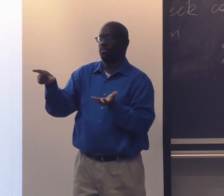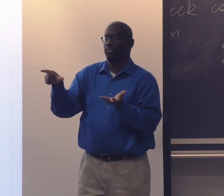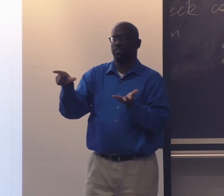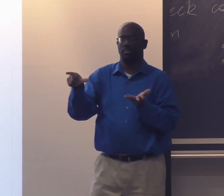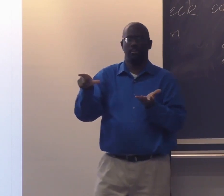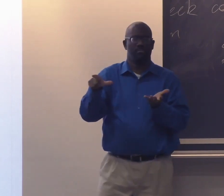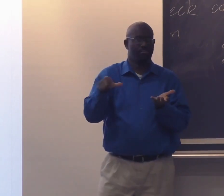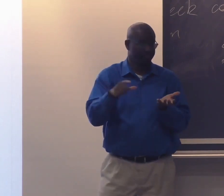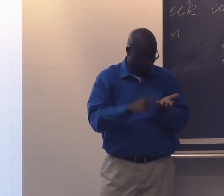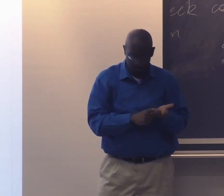Sign Language.